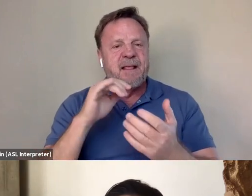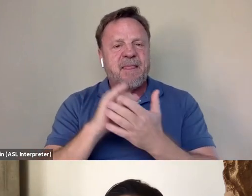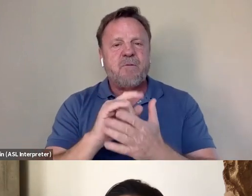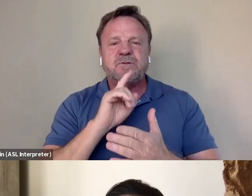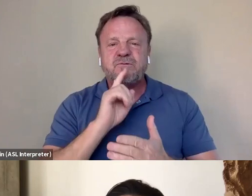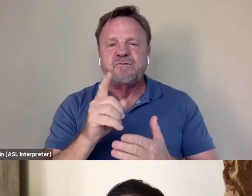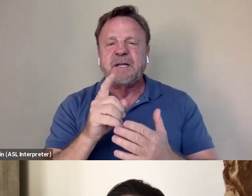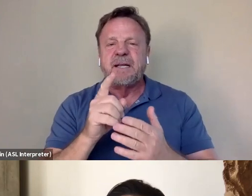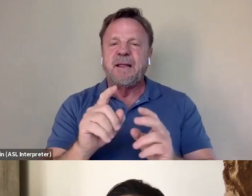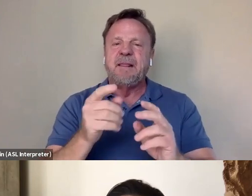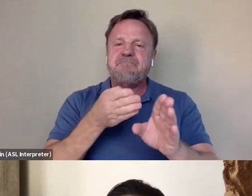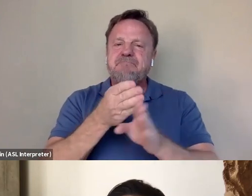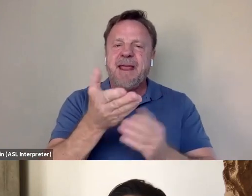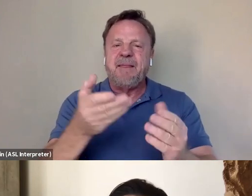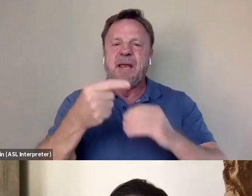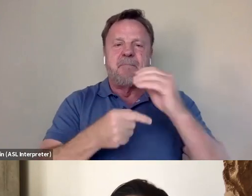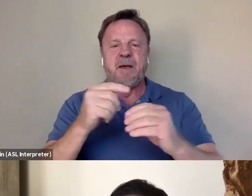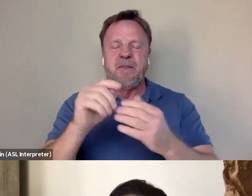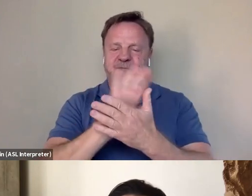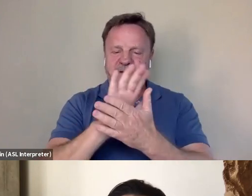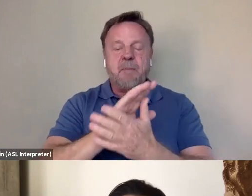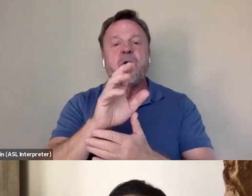Like Bruce flee as someone who's being deprived